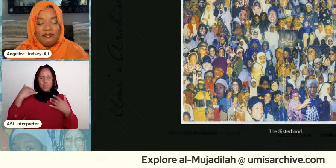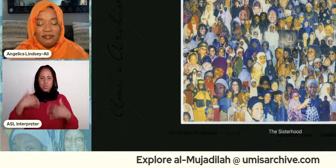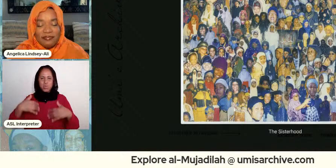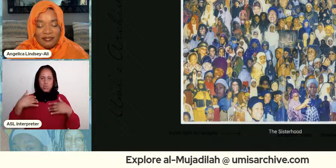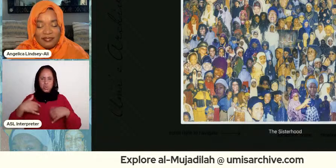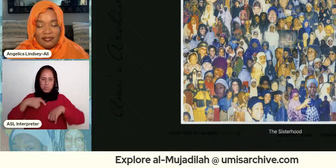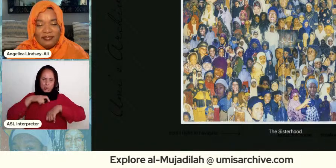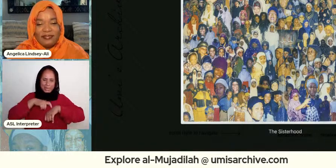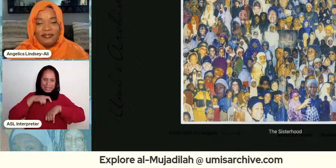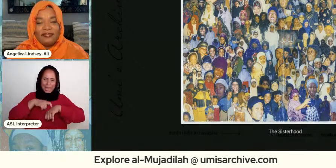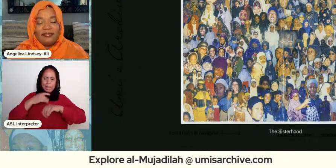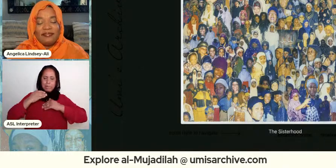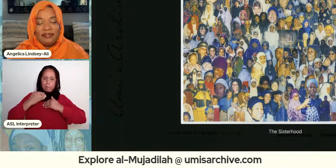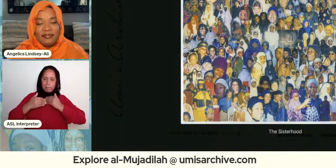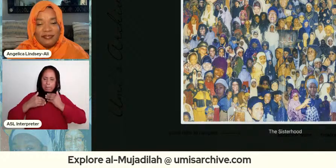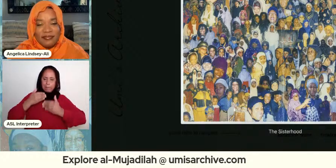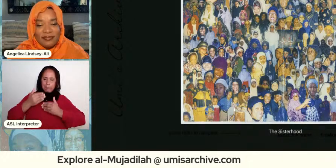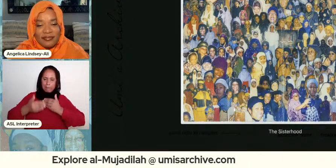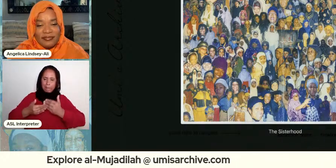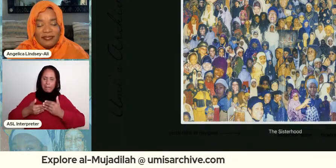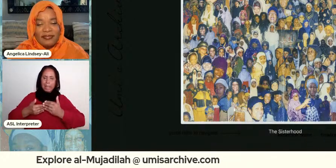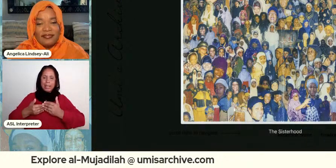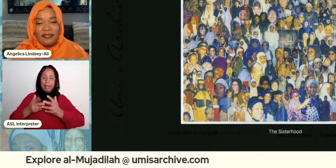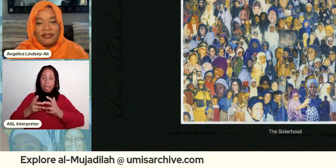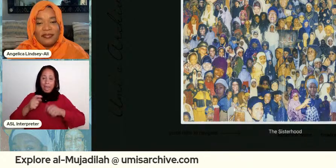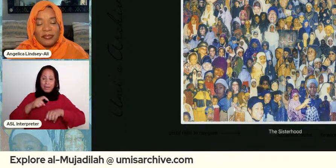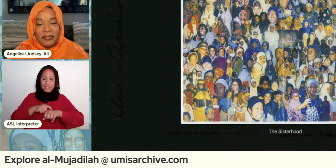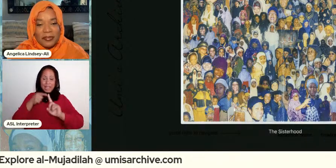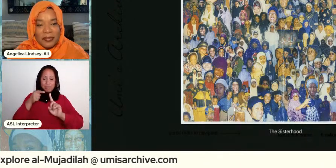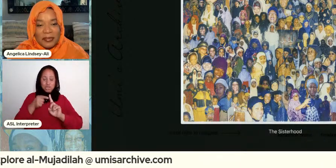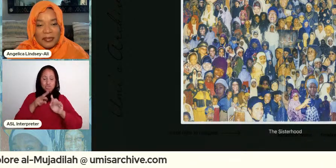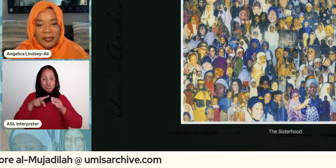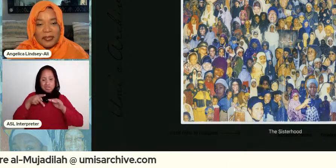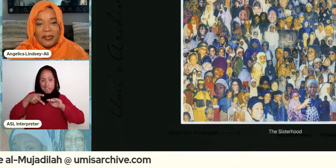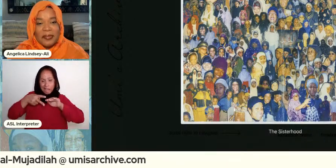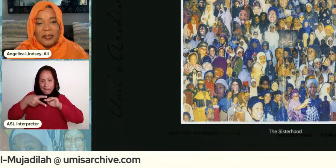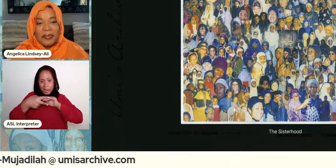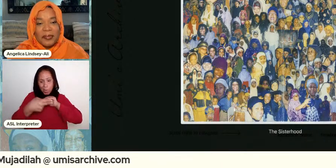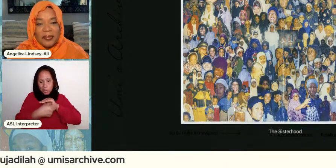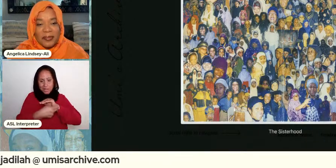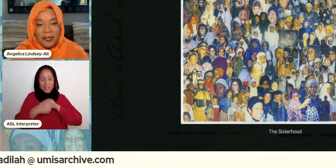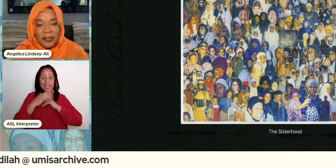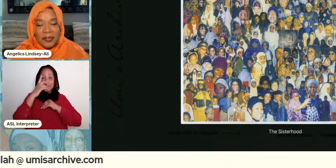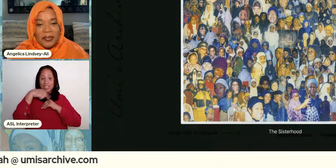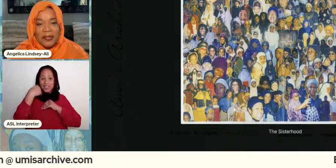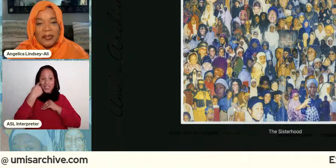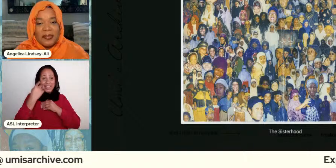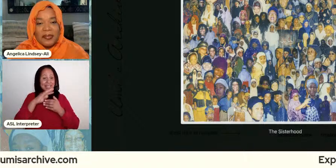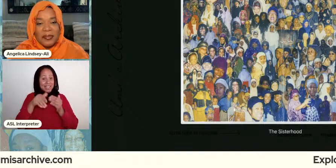that it took right to sort of cut out right the faces of all the people and then place them for